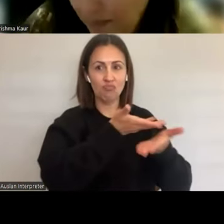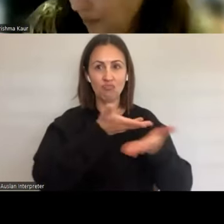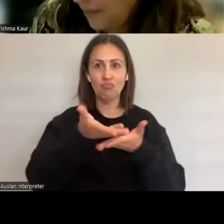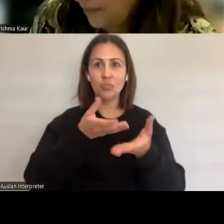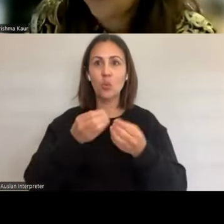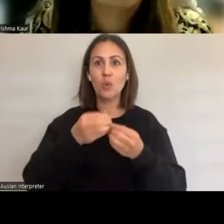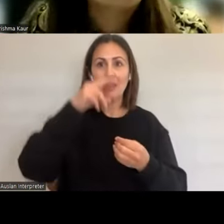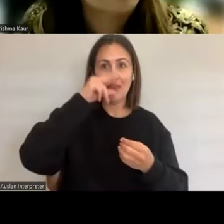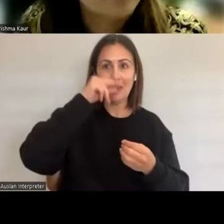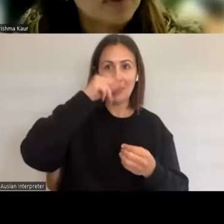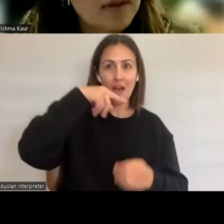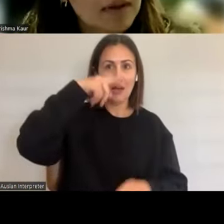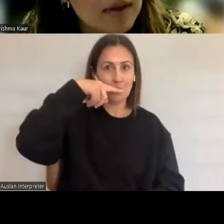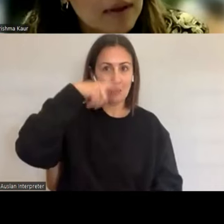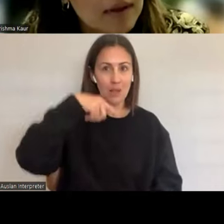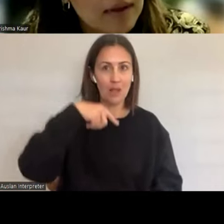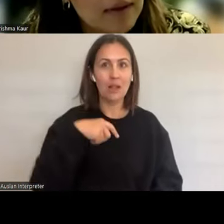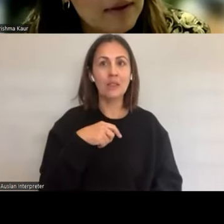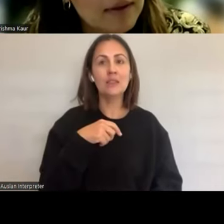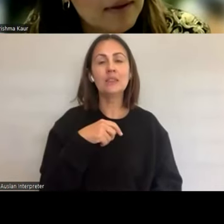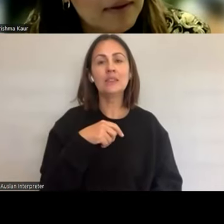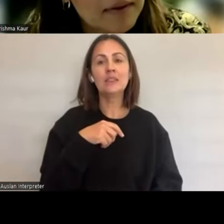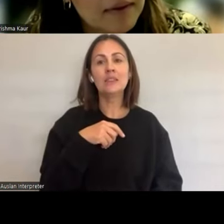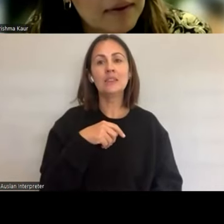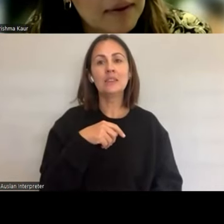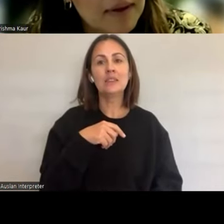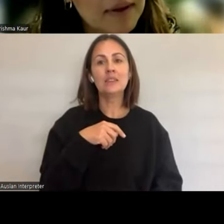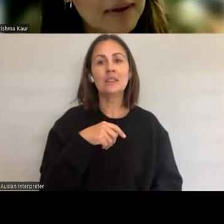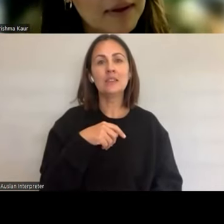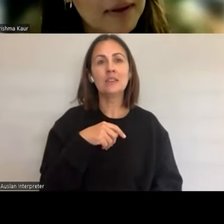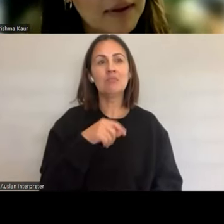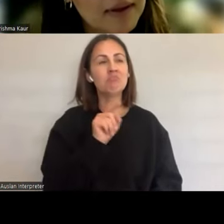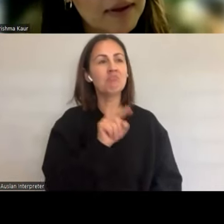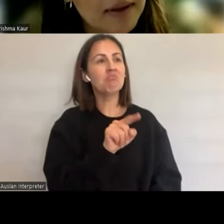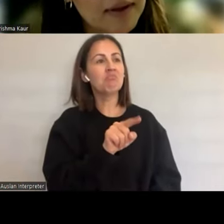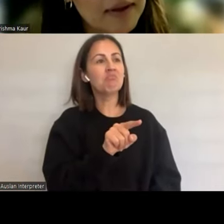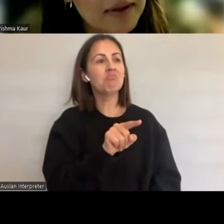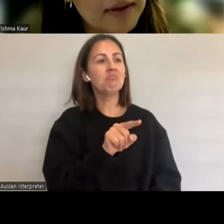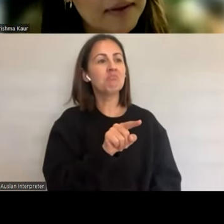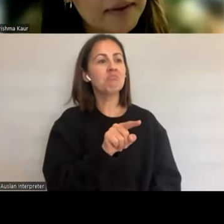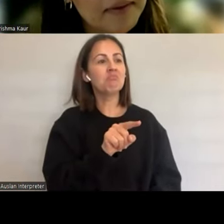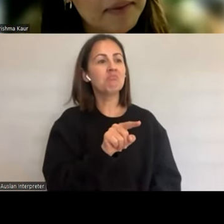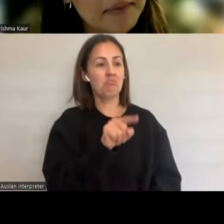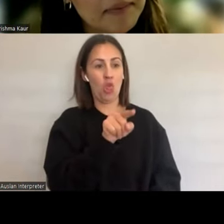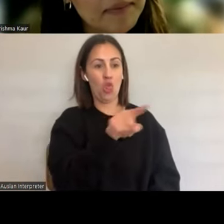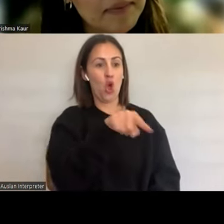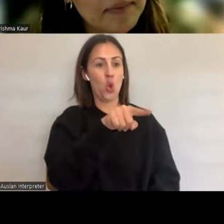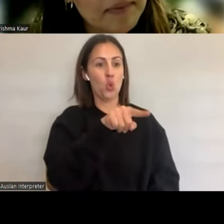the Mallee in really quite rural remote spaces, you know, to be able